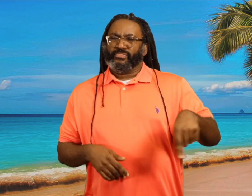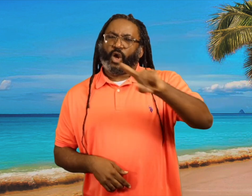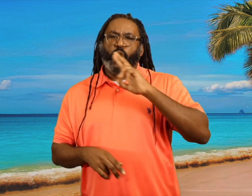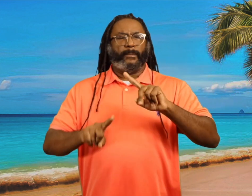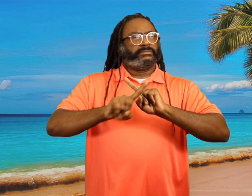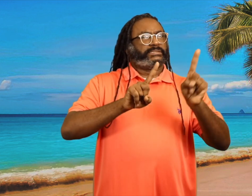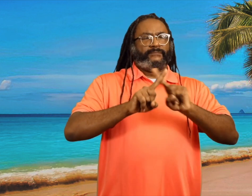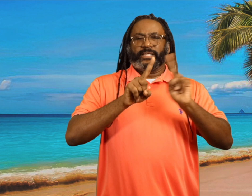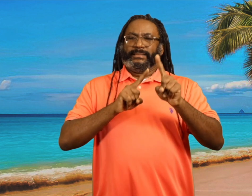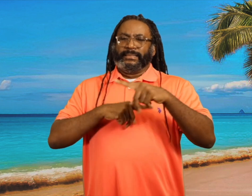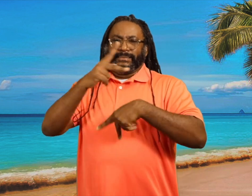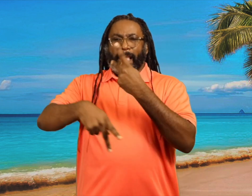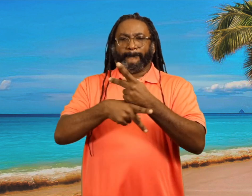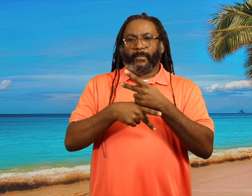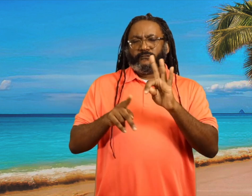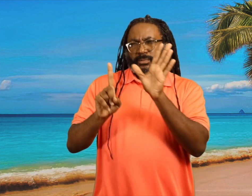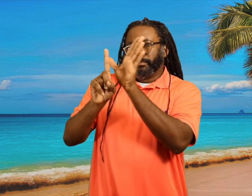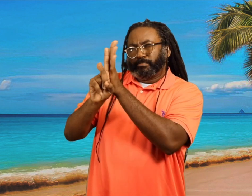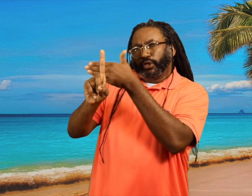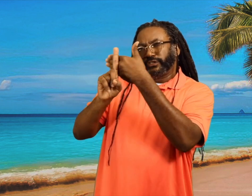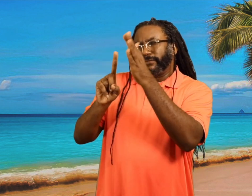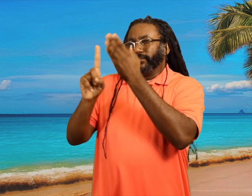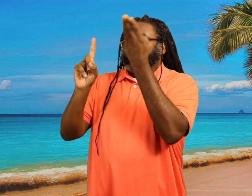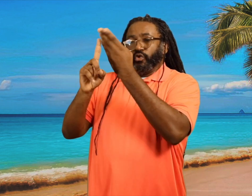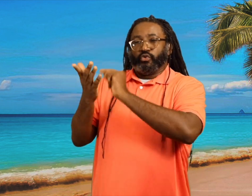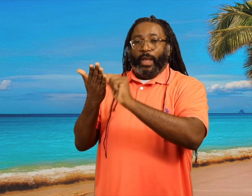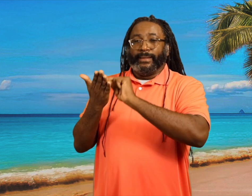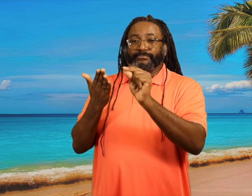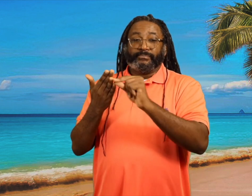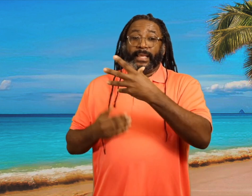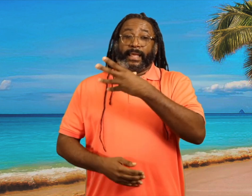Those are all different types of persuasive writing